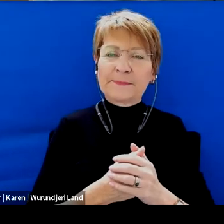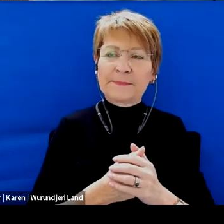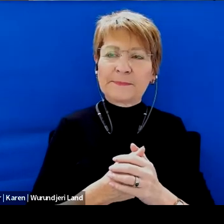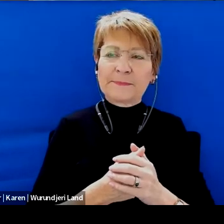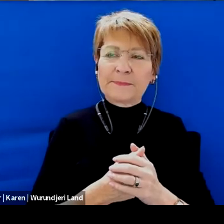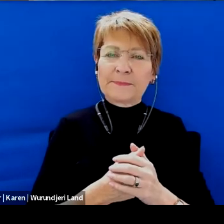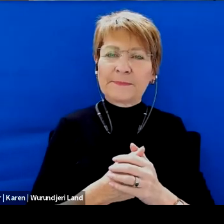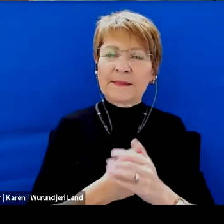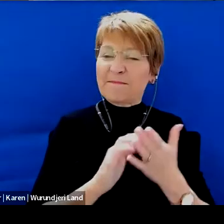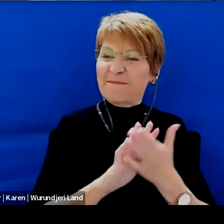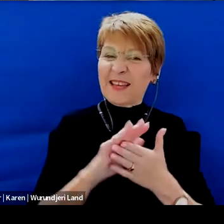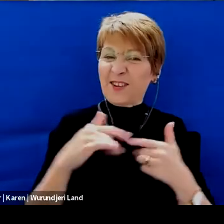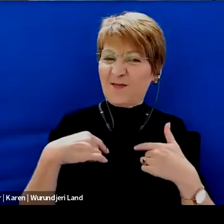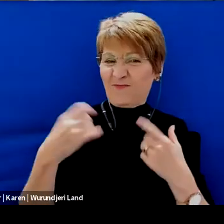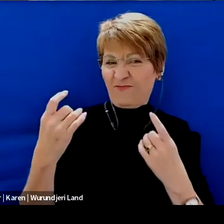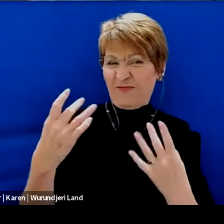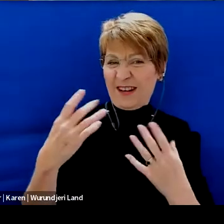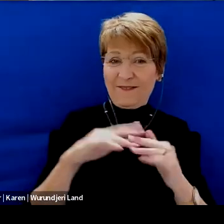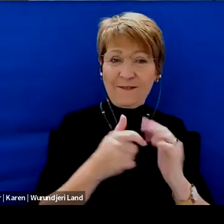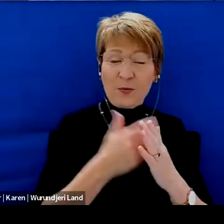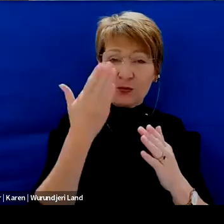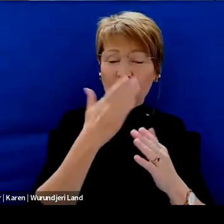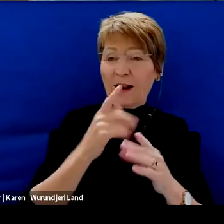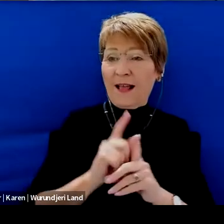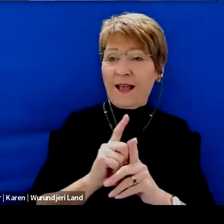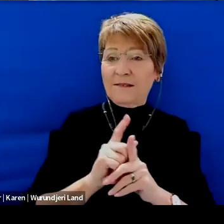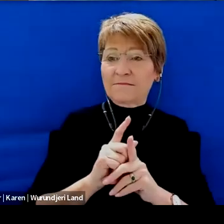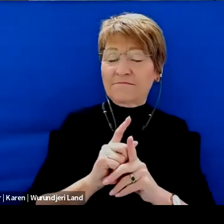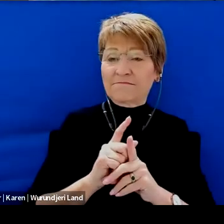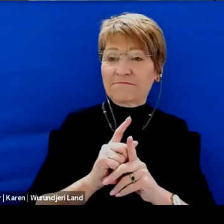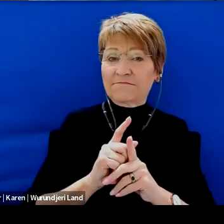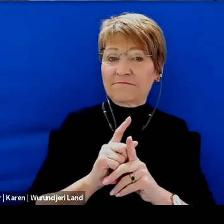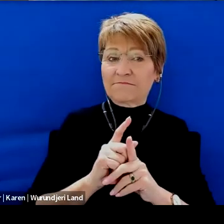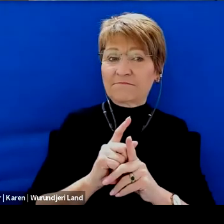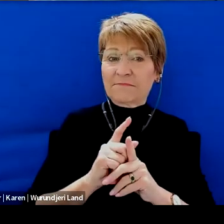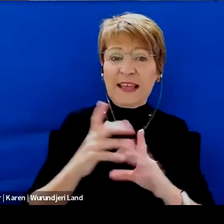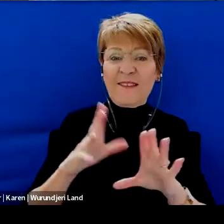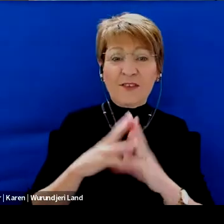that you're ready to school, like, you've got everything prepared.